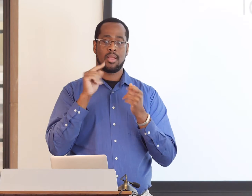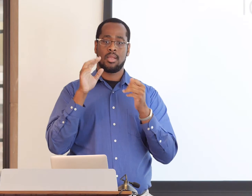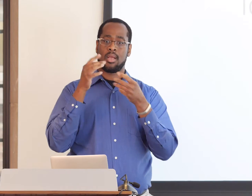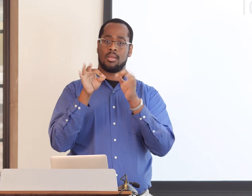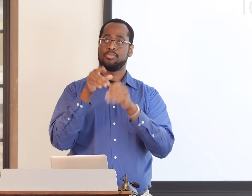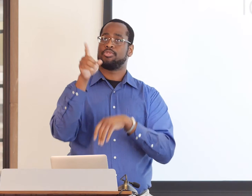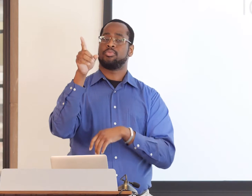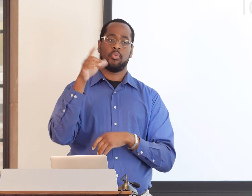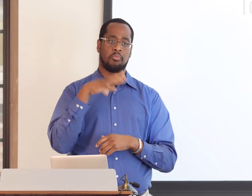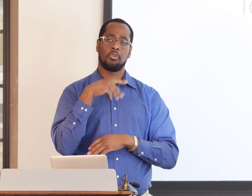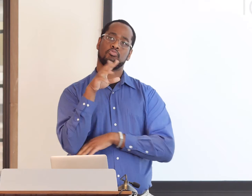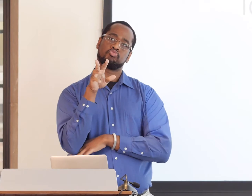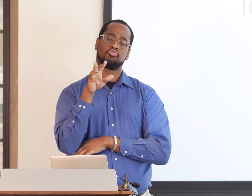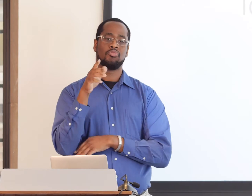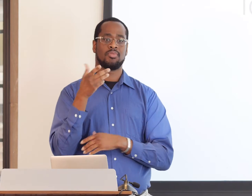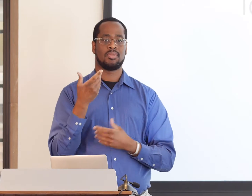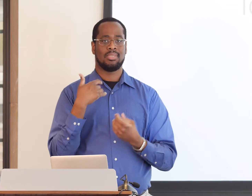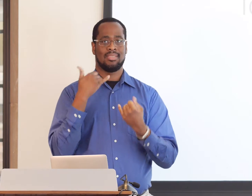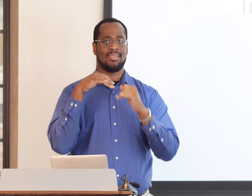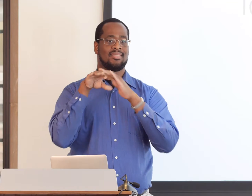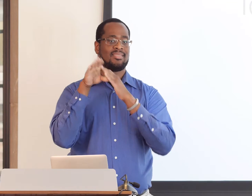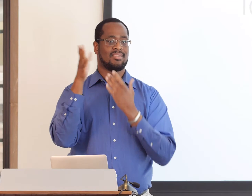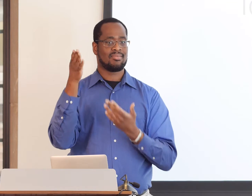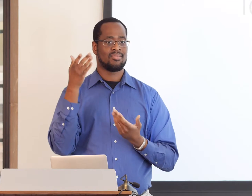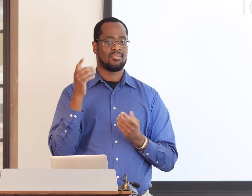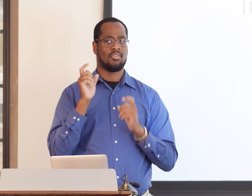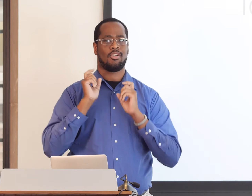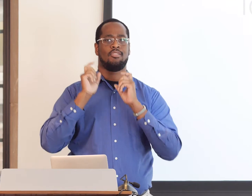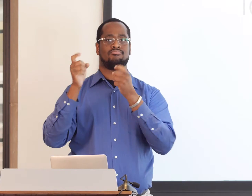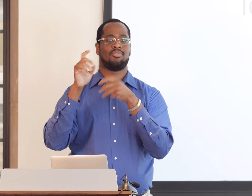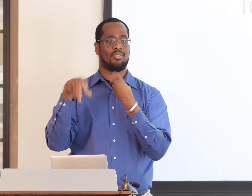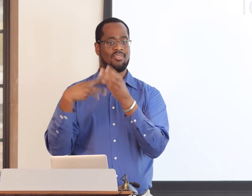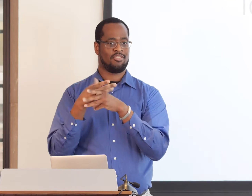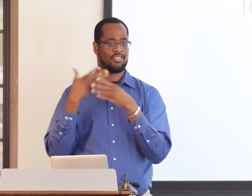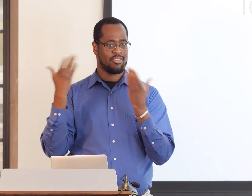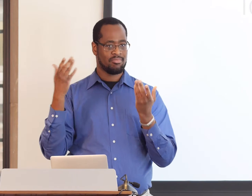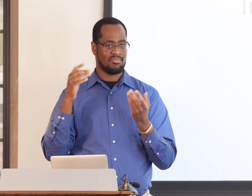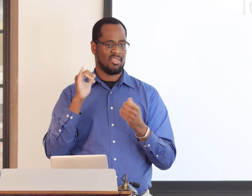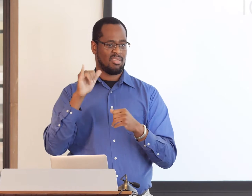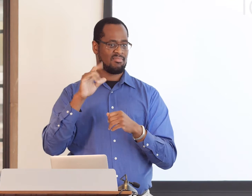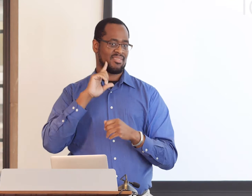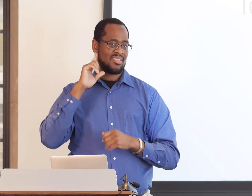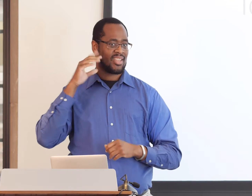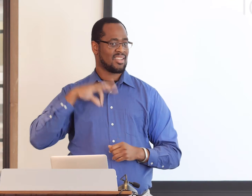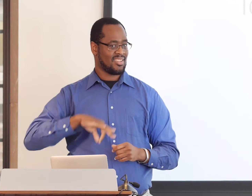Another scenario is if you were to go to a bar and it's very noisy and loud, but you want to watch TV,